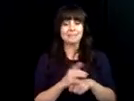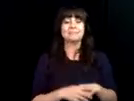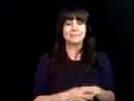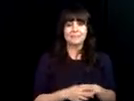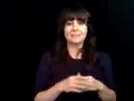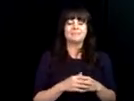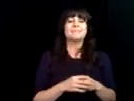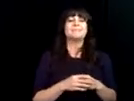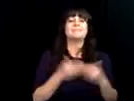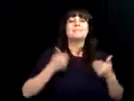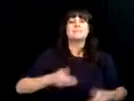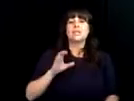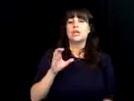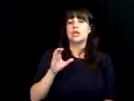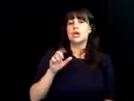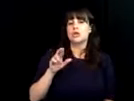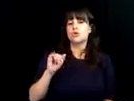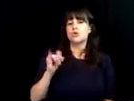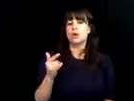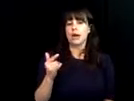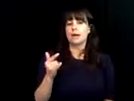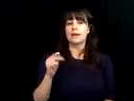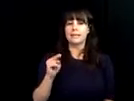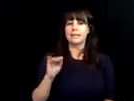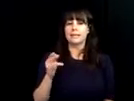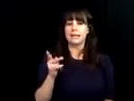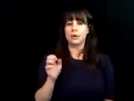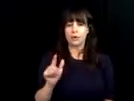dbvi's college interns working with us this summer.